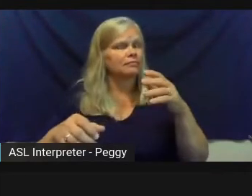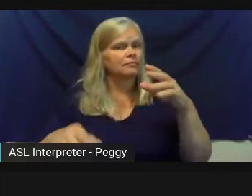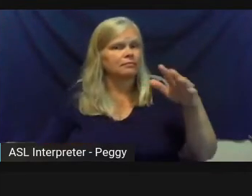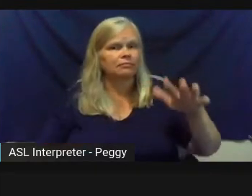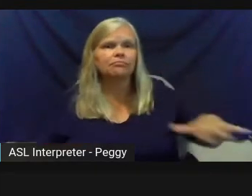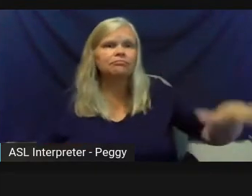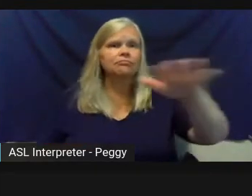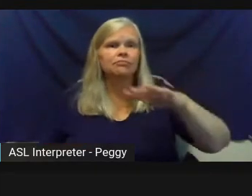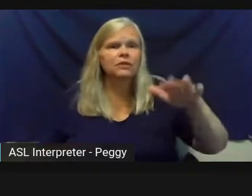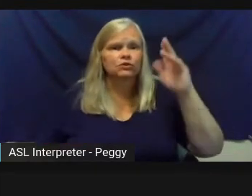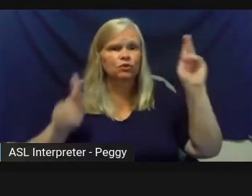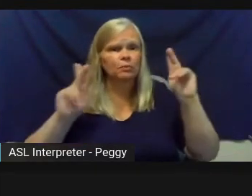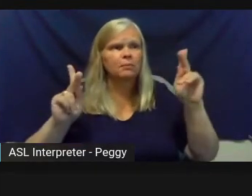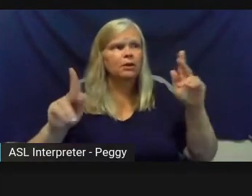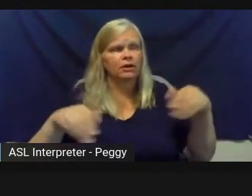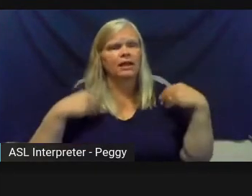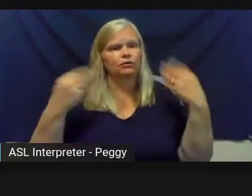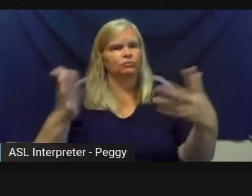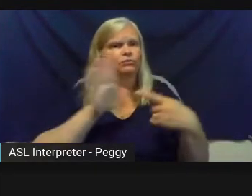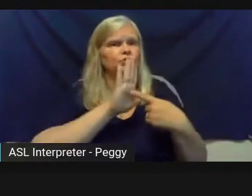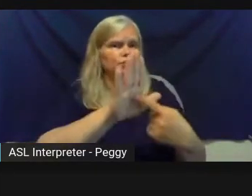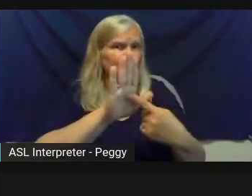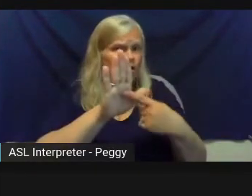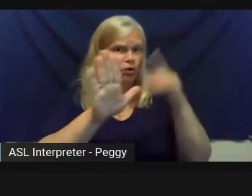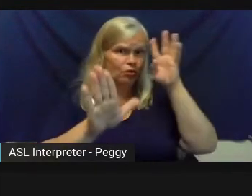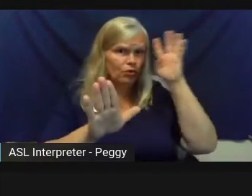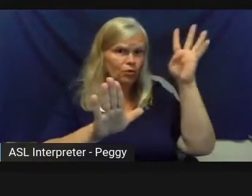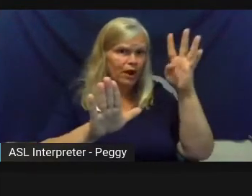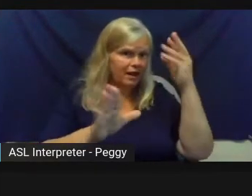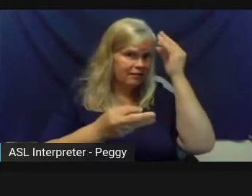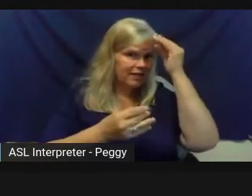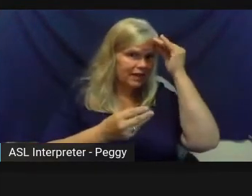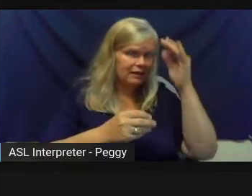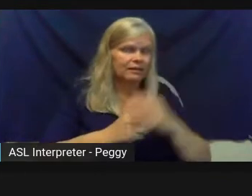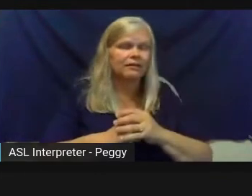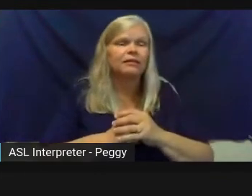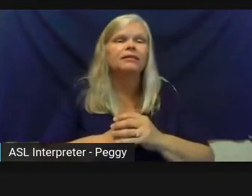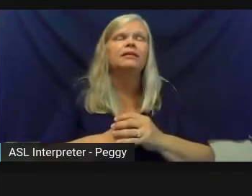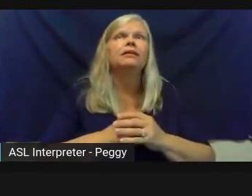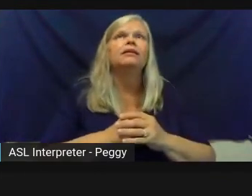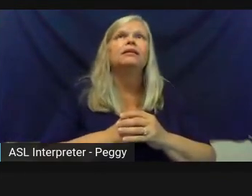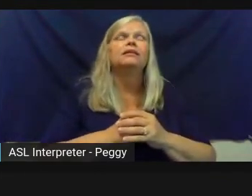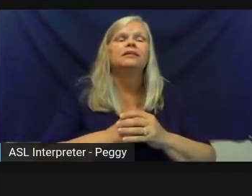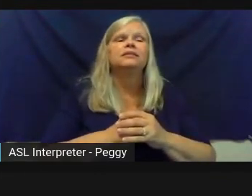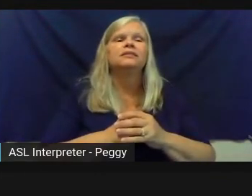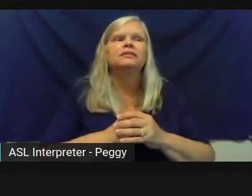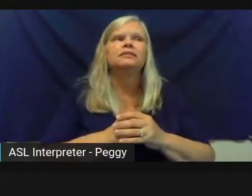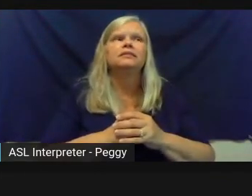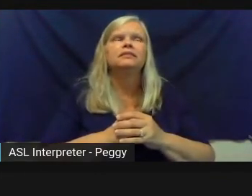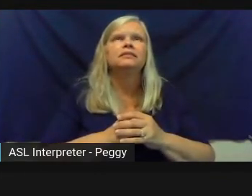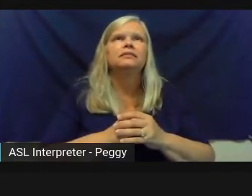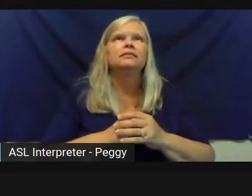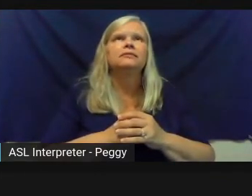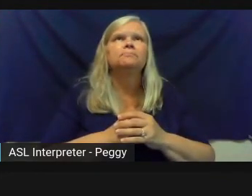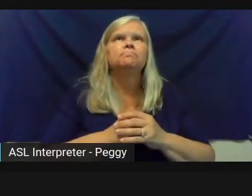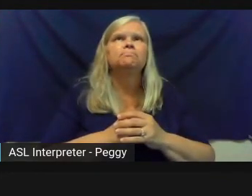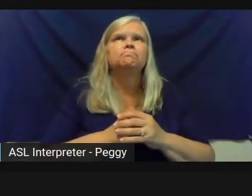creativity forward in whatever that theme may be. So I think just making sure that there is a tolerance